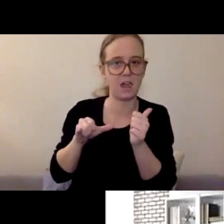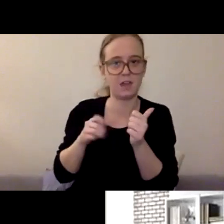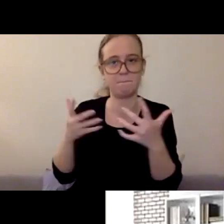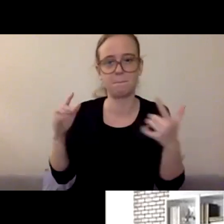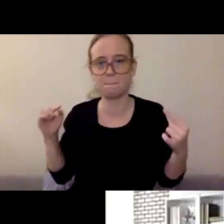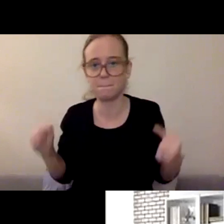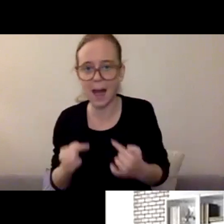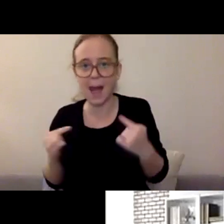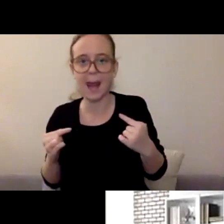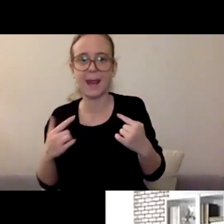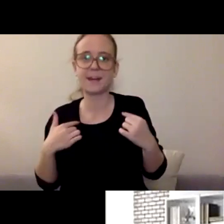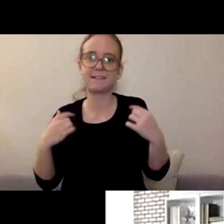a lot of distress and so...